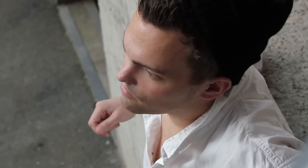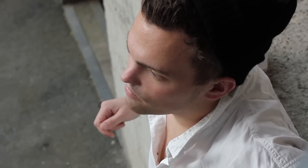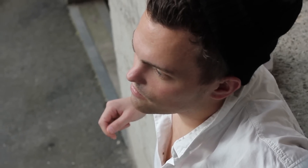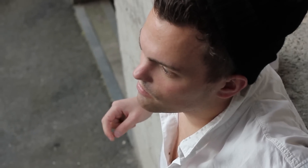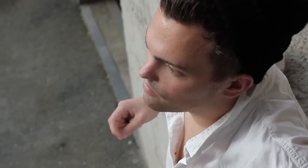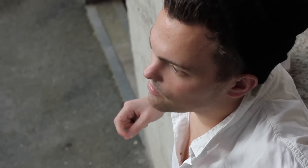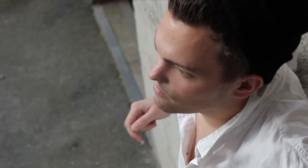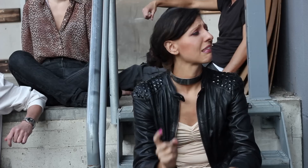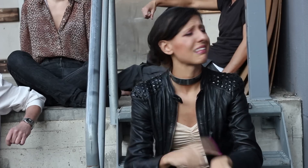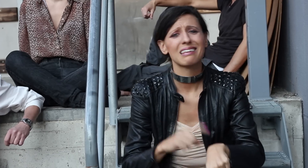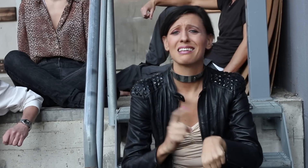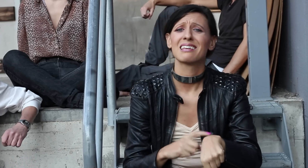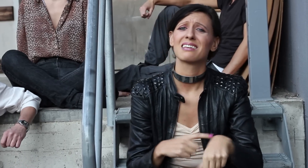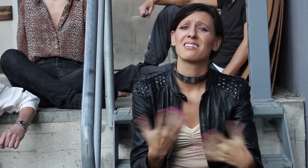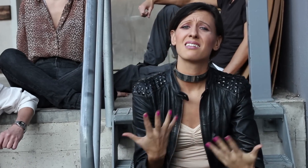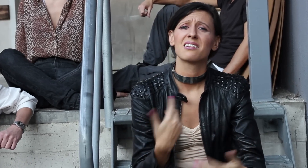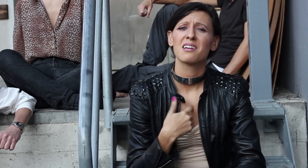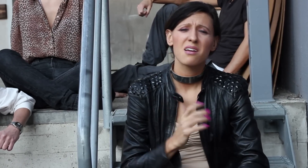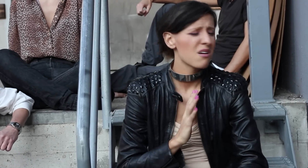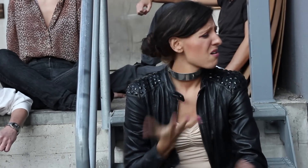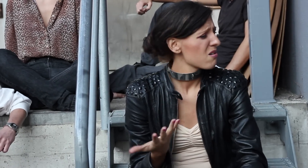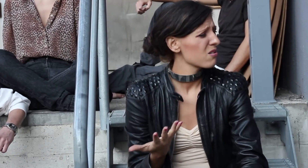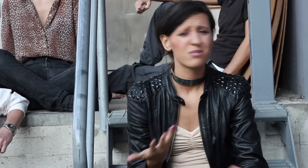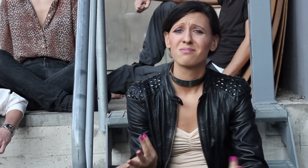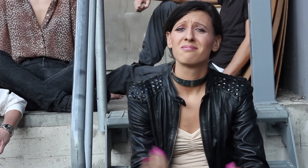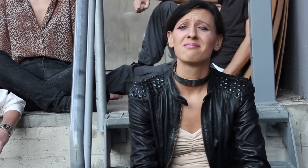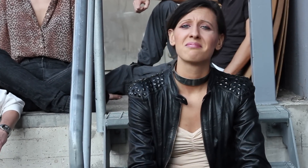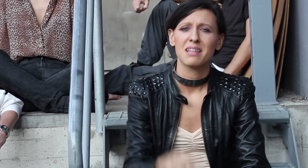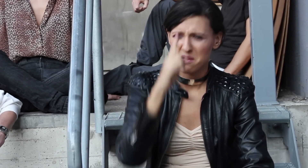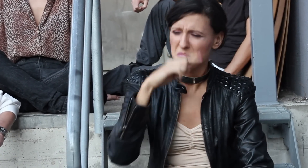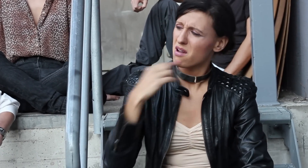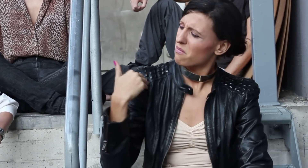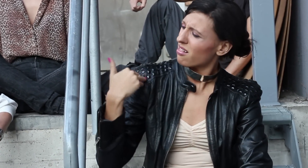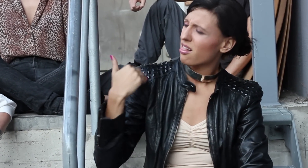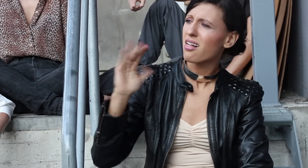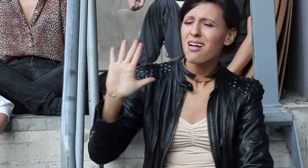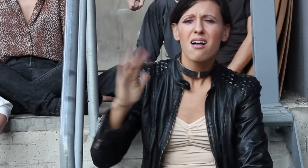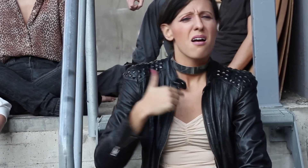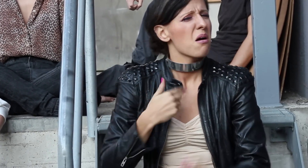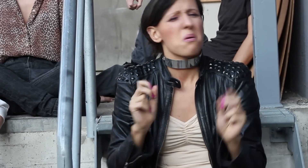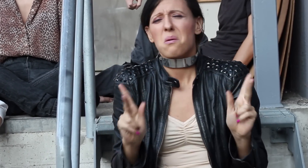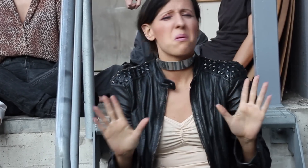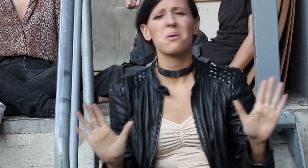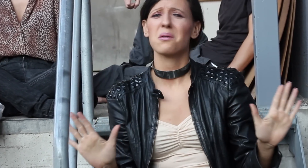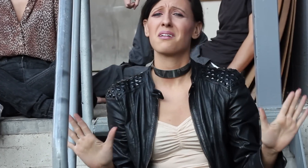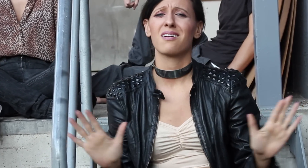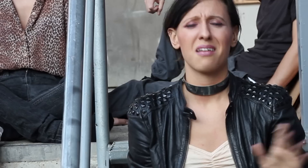I ain't got the time and if my daddy thinks I'm fine